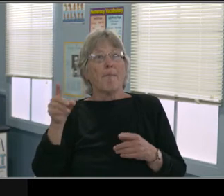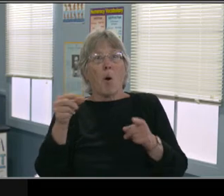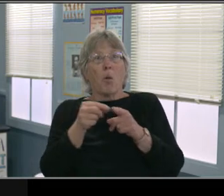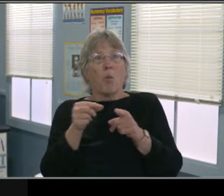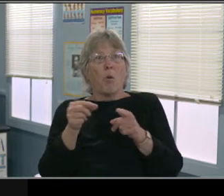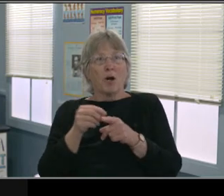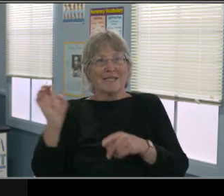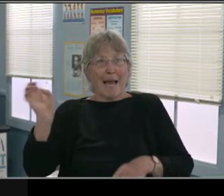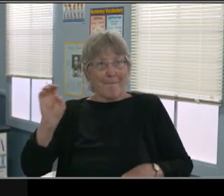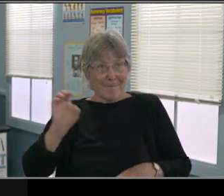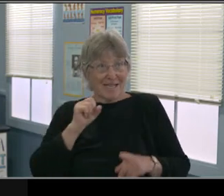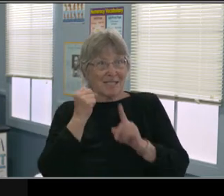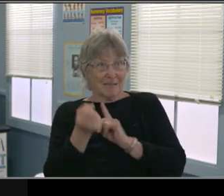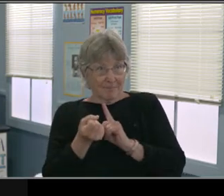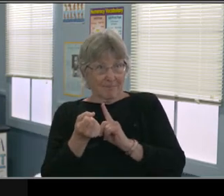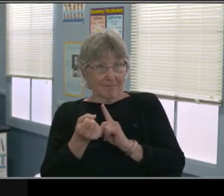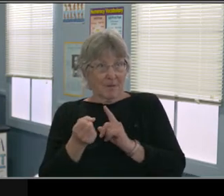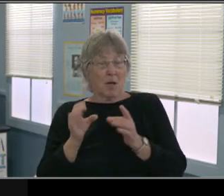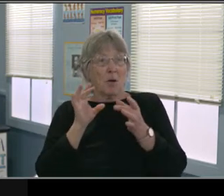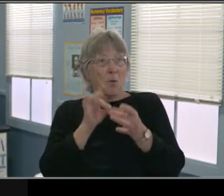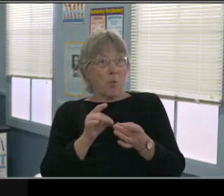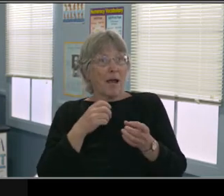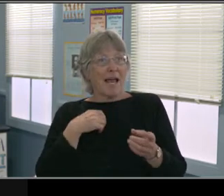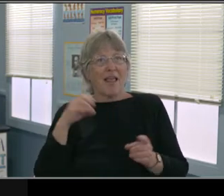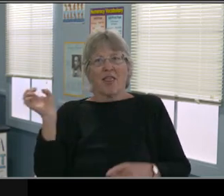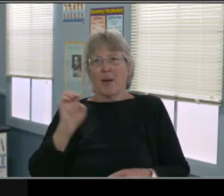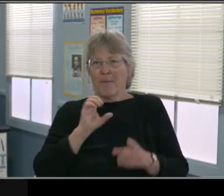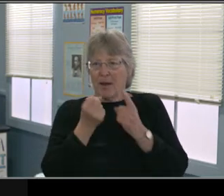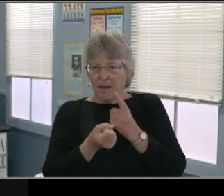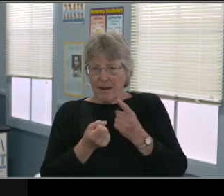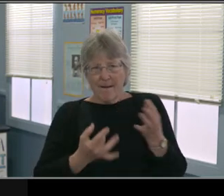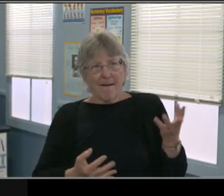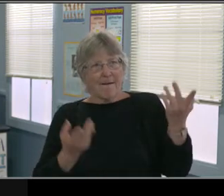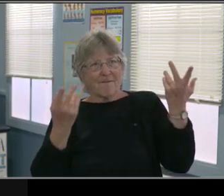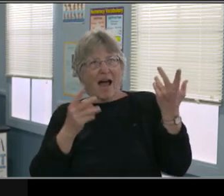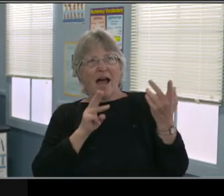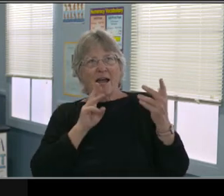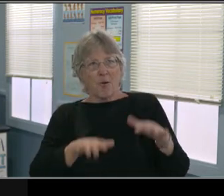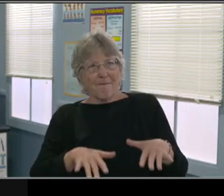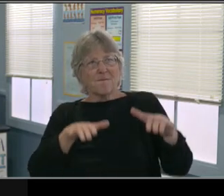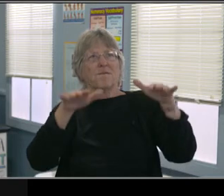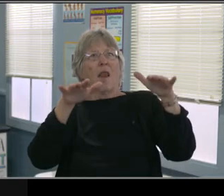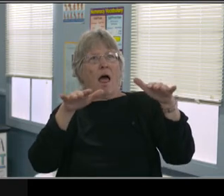where a pupil and instructor are in different locations. It does give you the may include